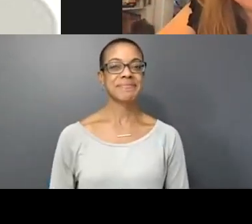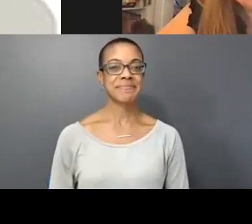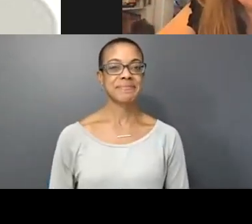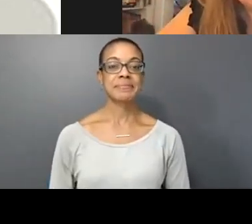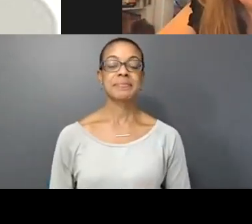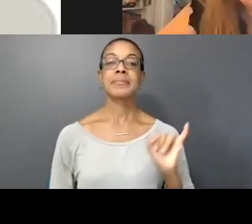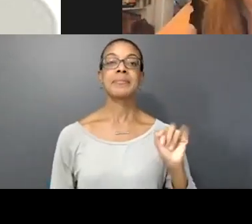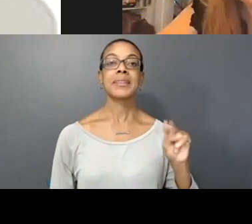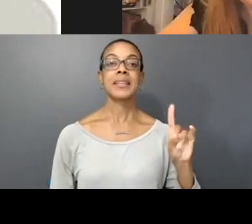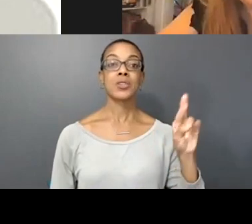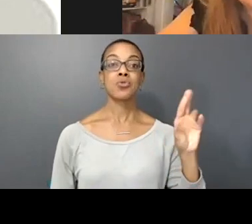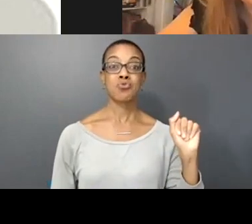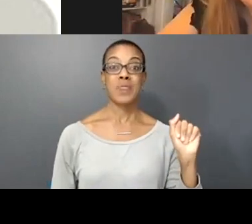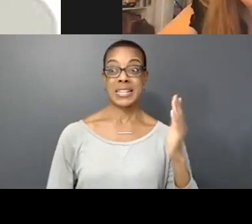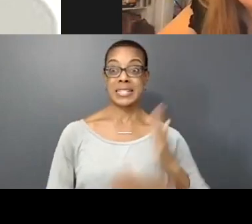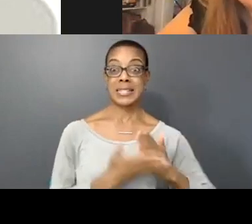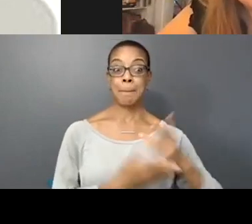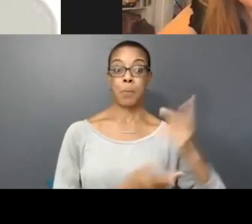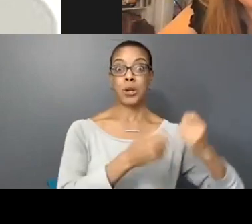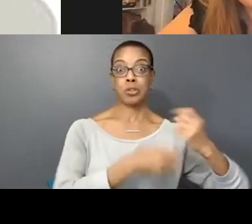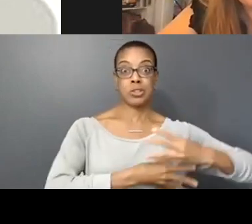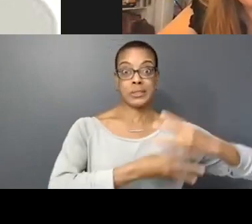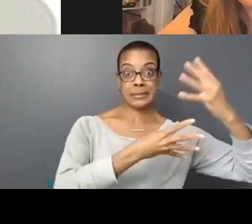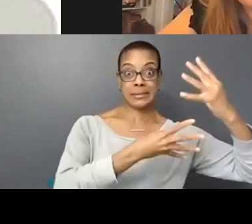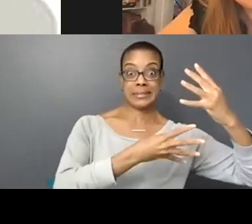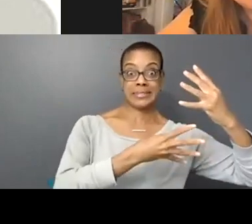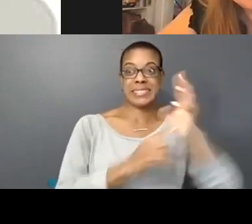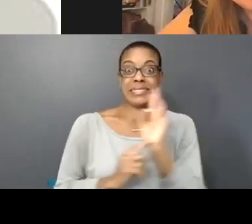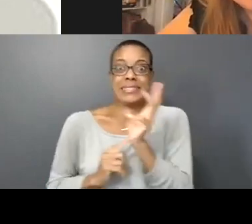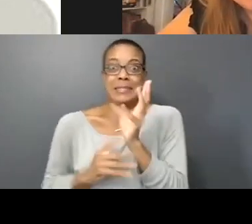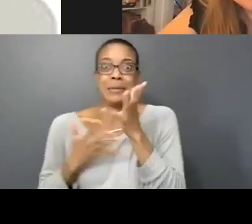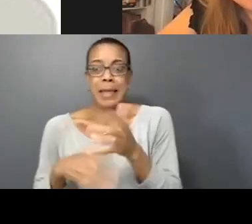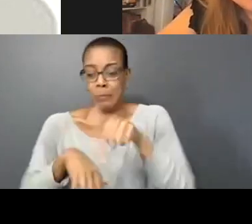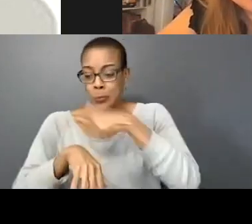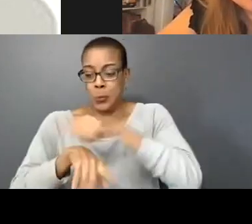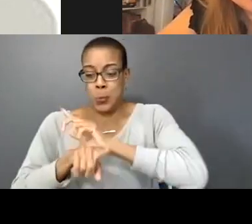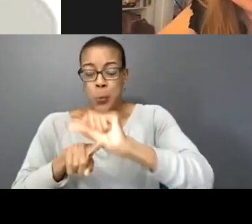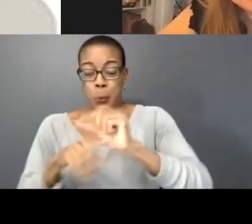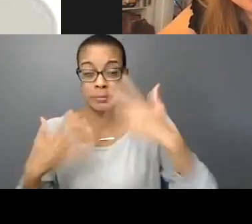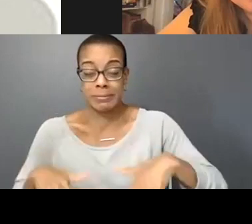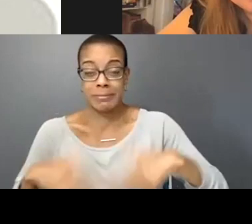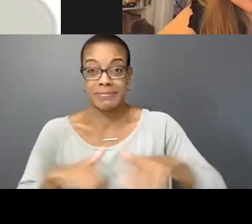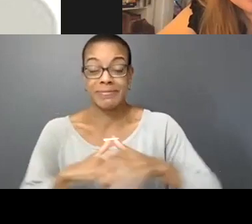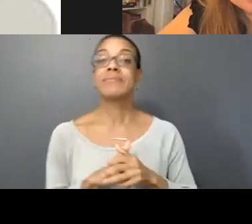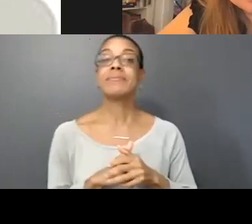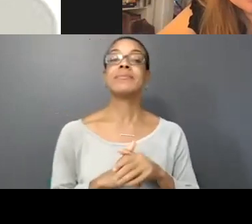should we delve into that a little bit? It's six minutes left. But Jackson I think